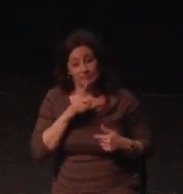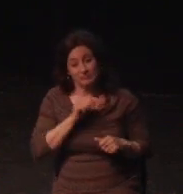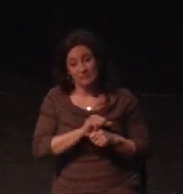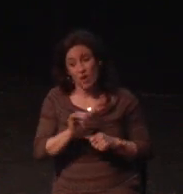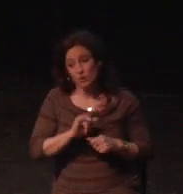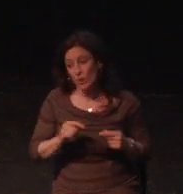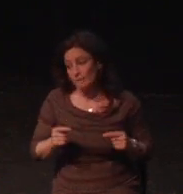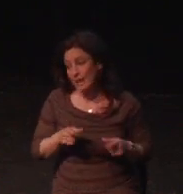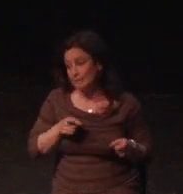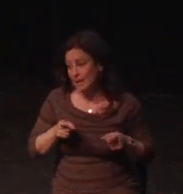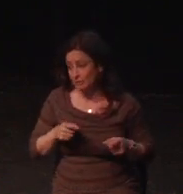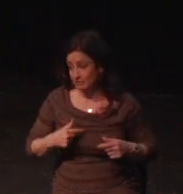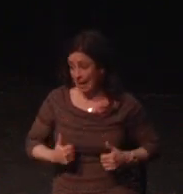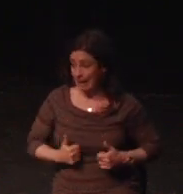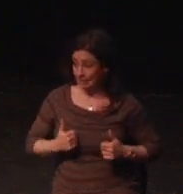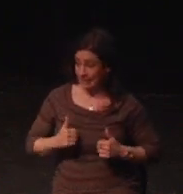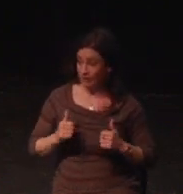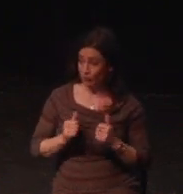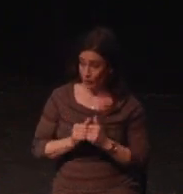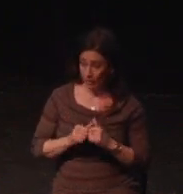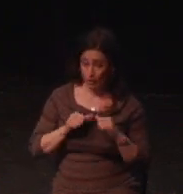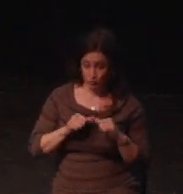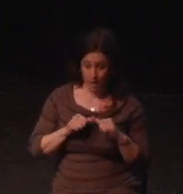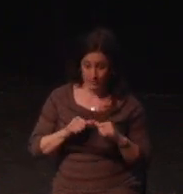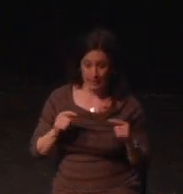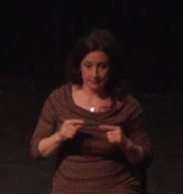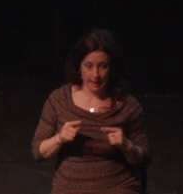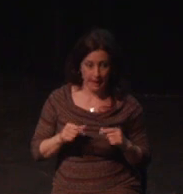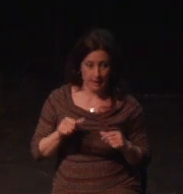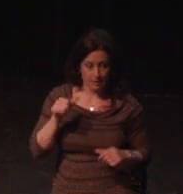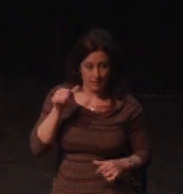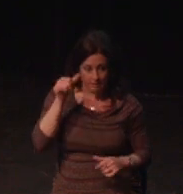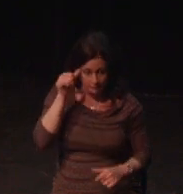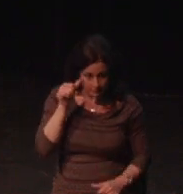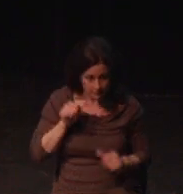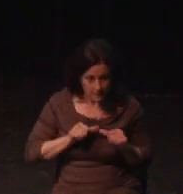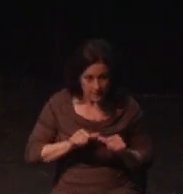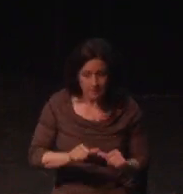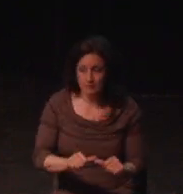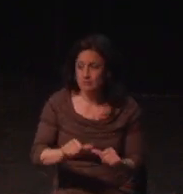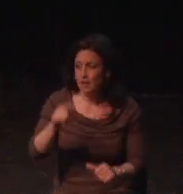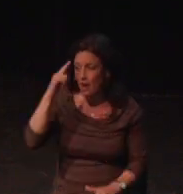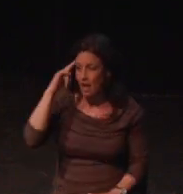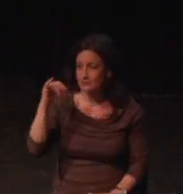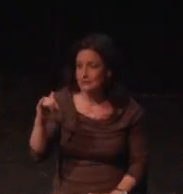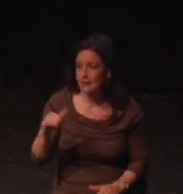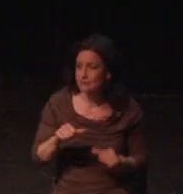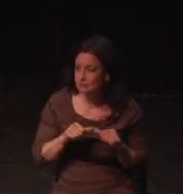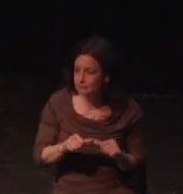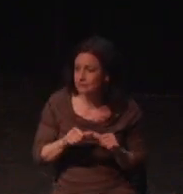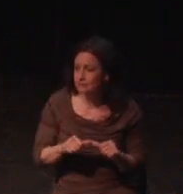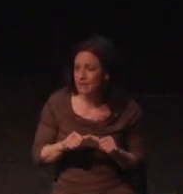I remember some of the first games I played, I remember the games which my dad and my cousin play, while I unwrap snacks for them like